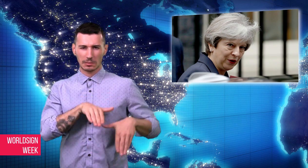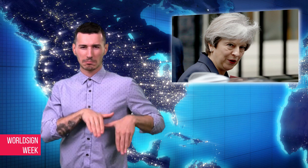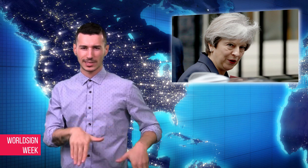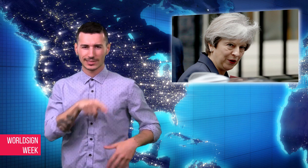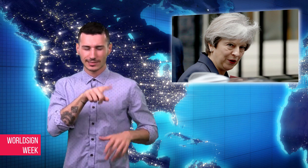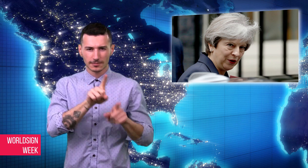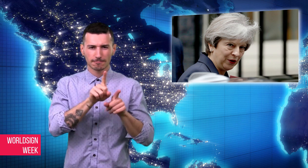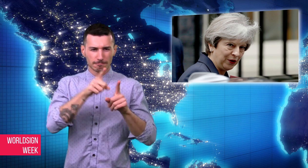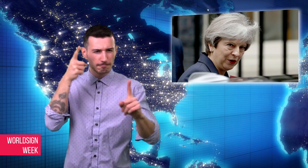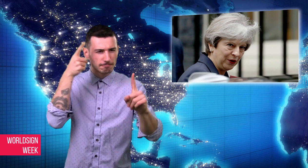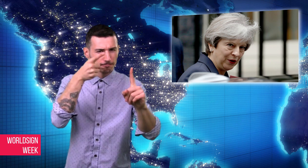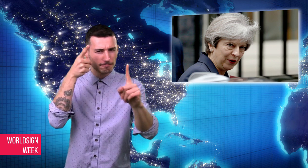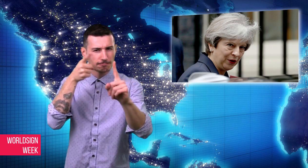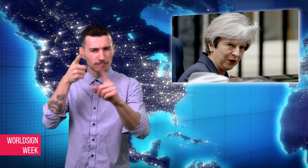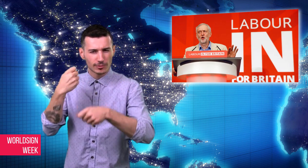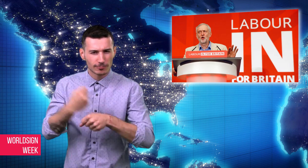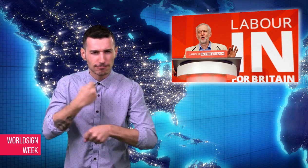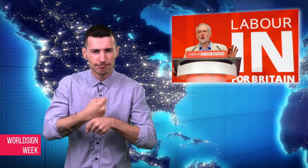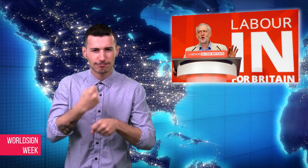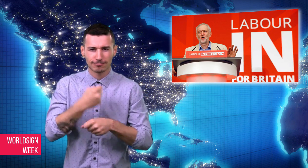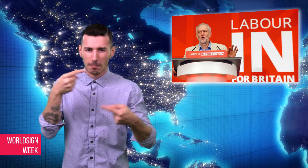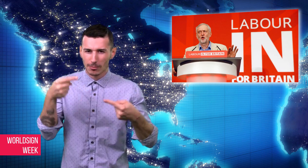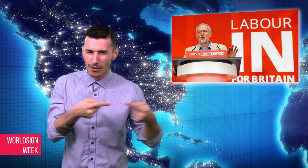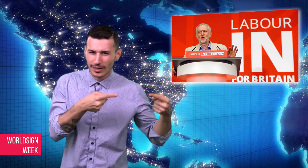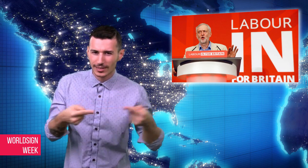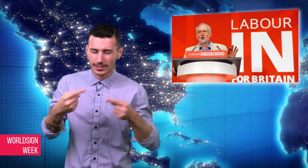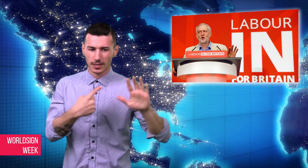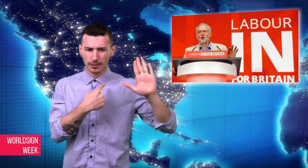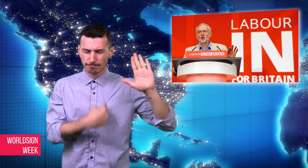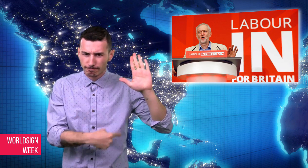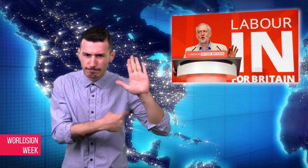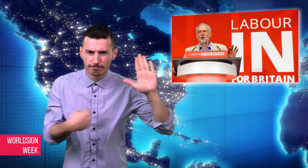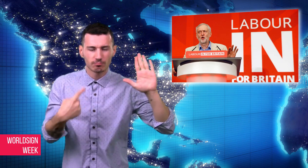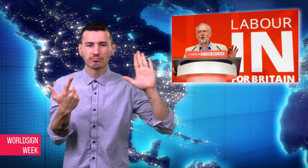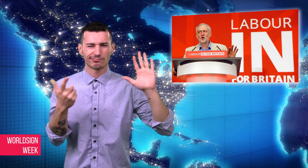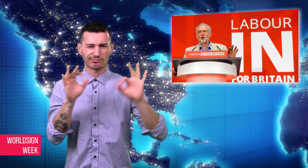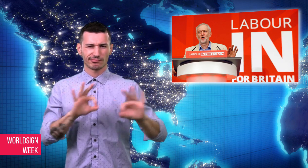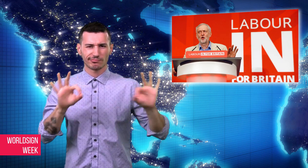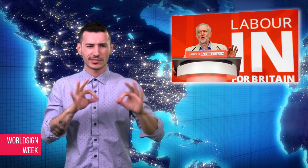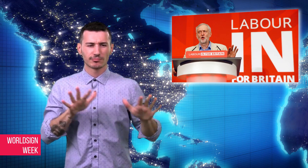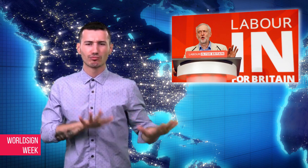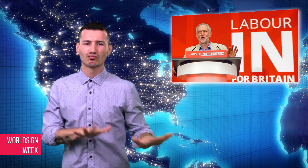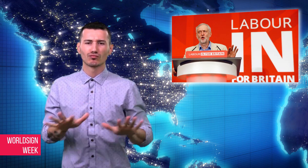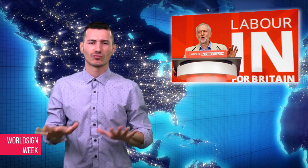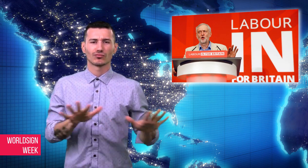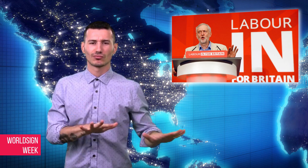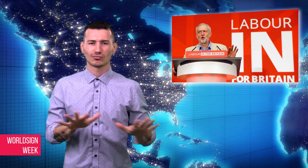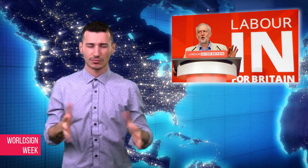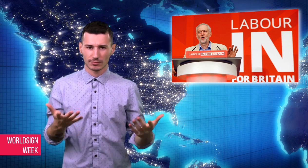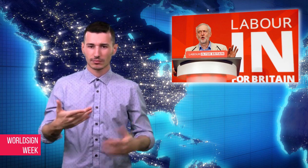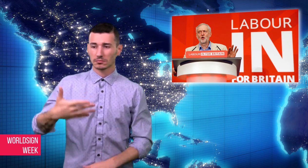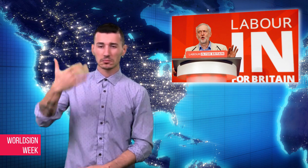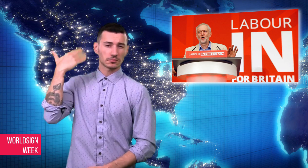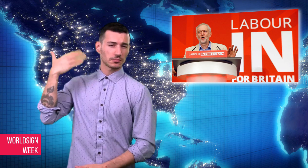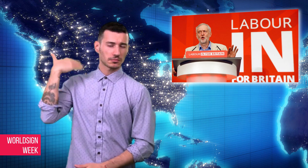numerous controversial decisions and actions such as not fulfilling political